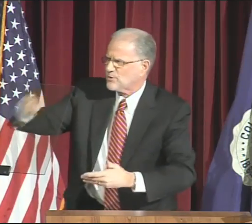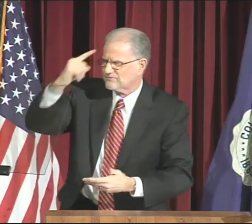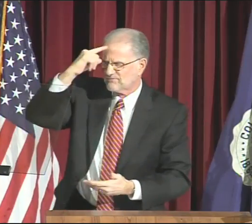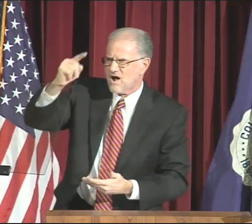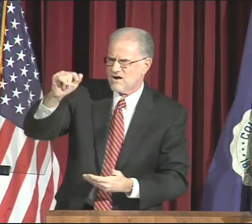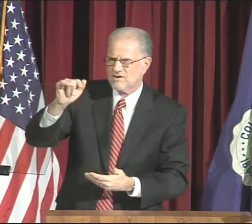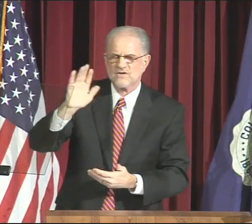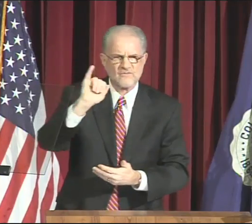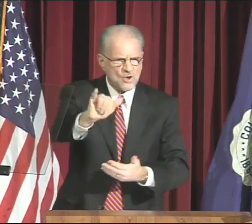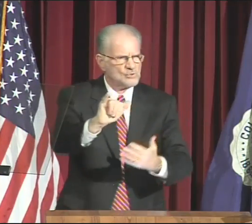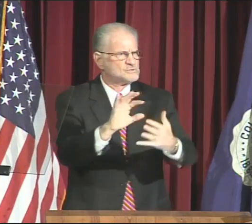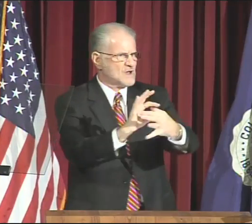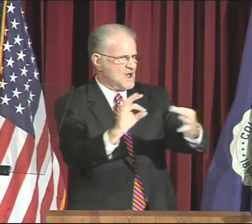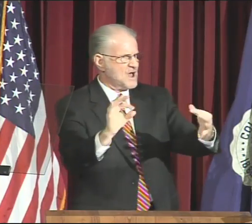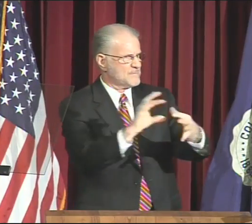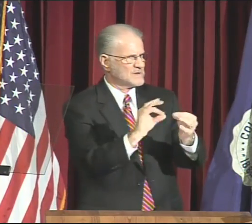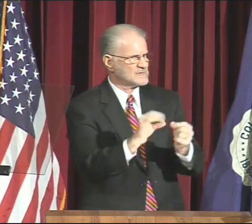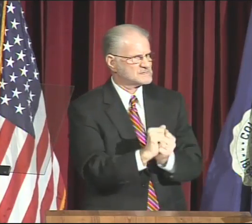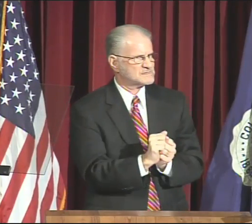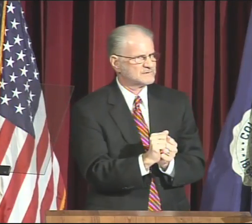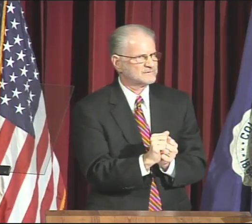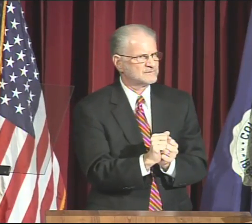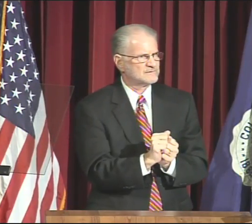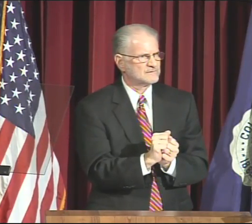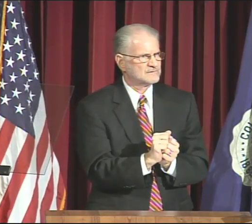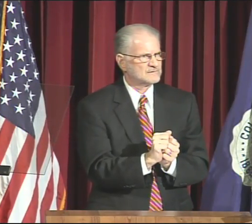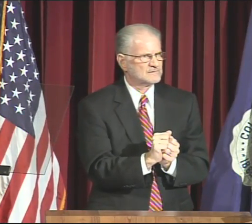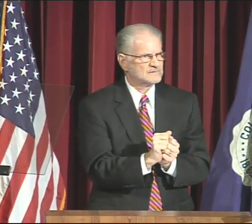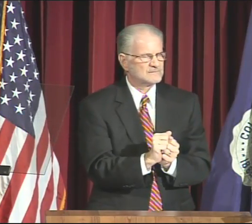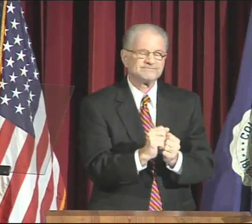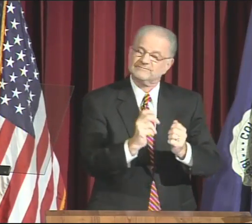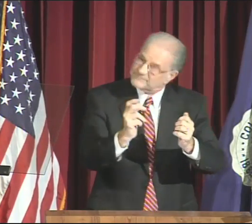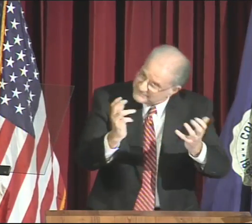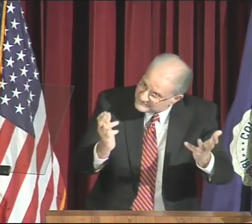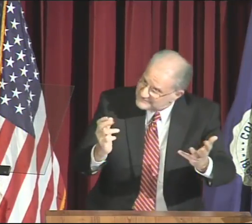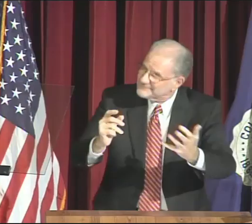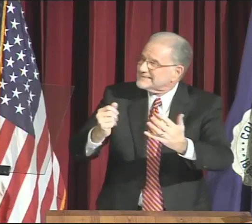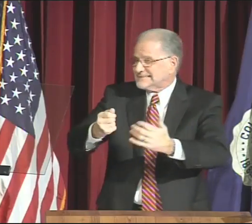I thank you for those comments.